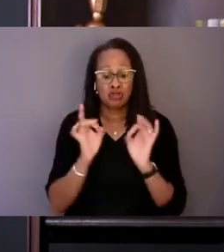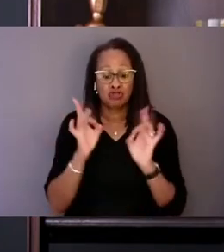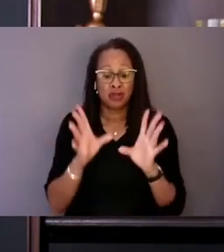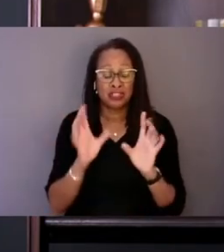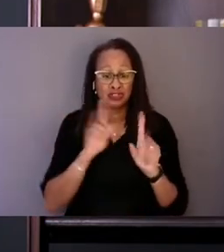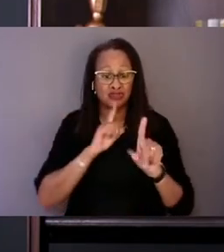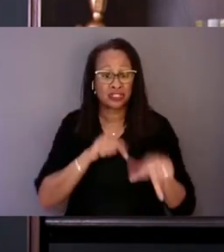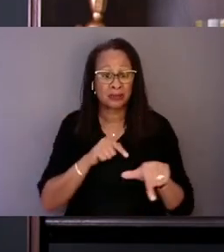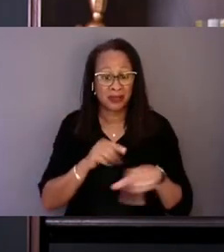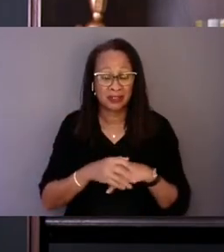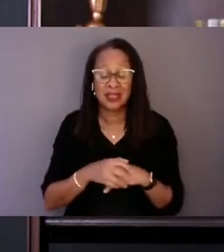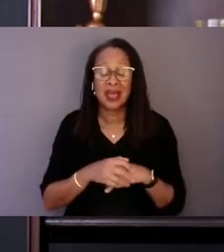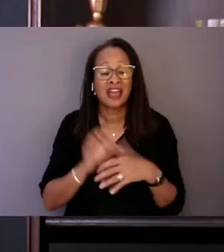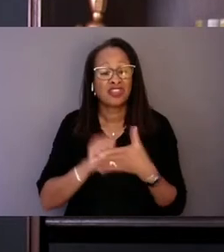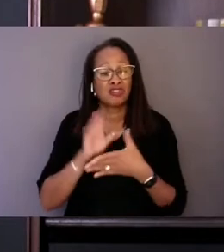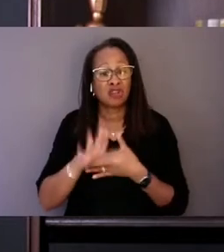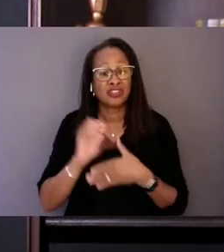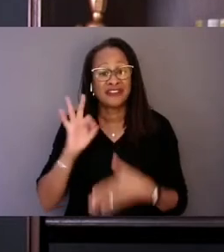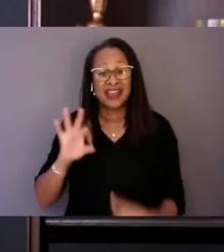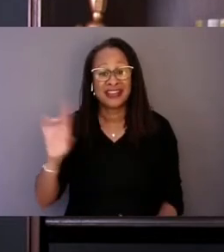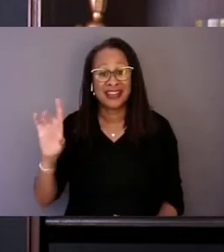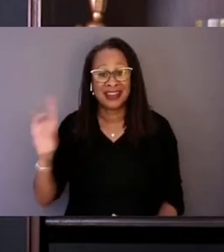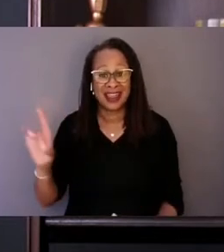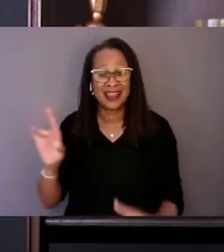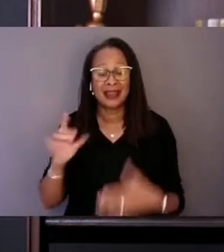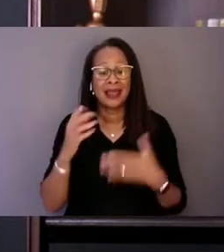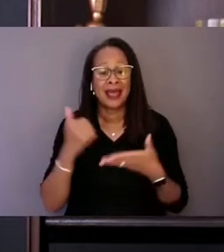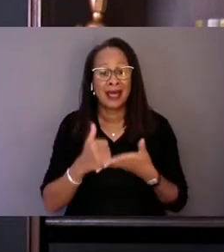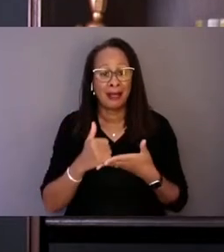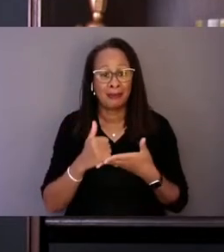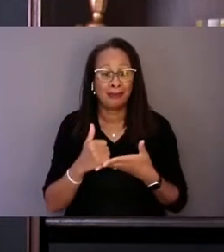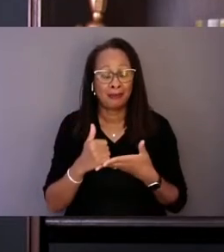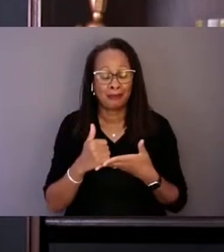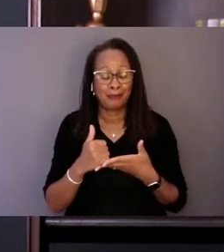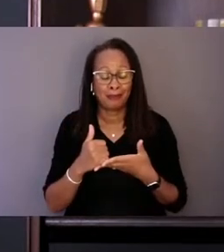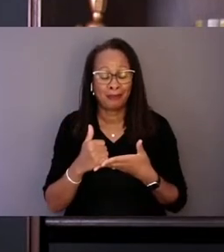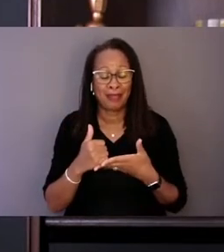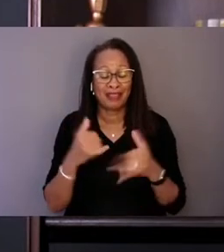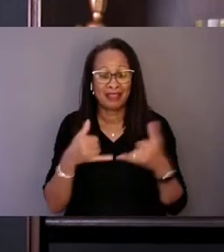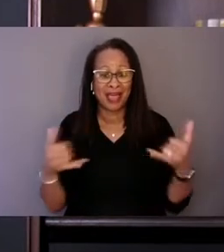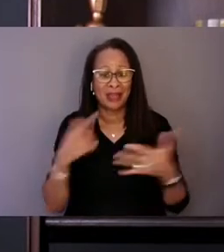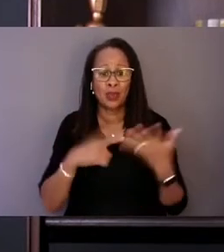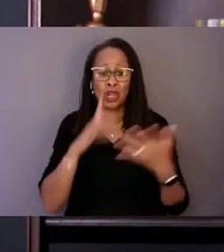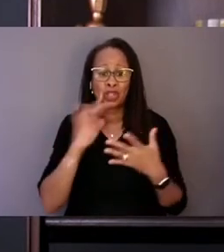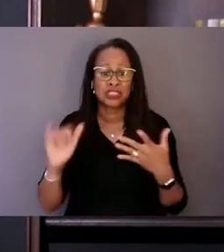and what it actually looks like to implement these life-saving services in an equitable manner.